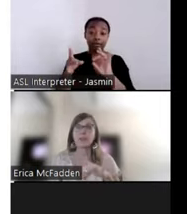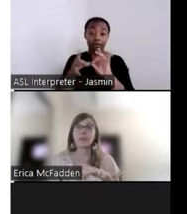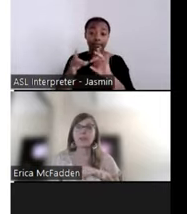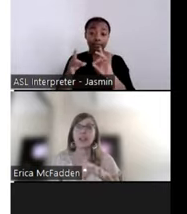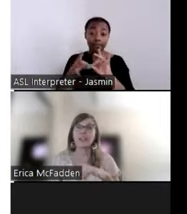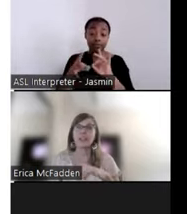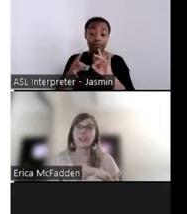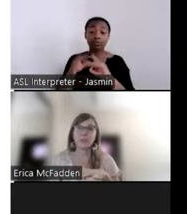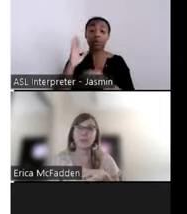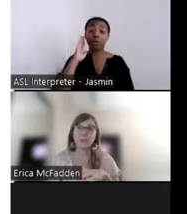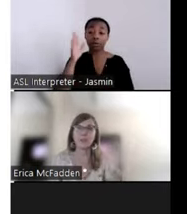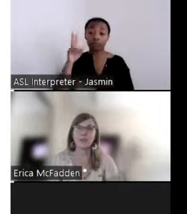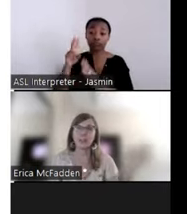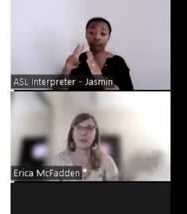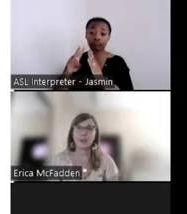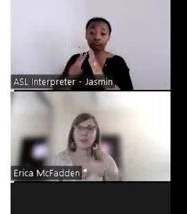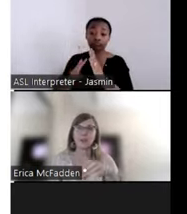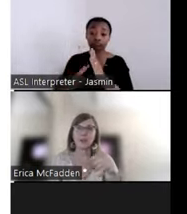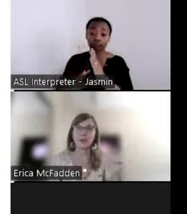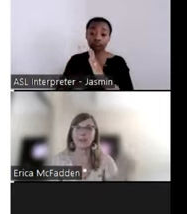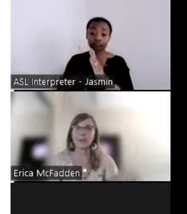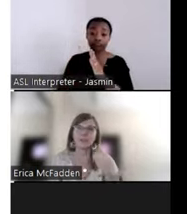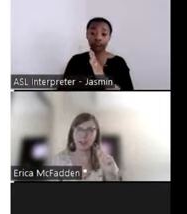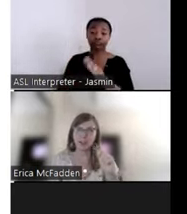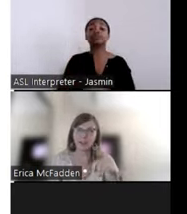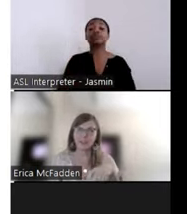find ways to act on the input, so is not going to be a checkbox.